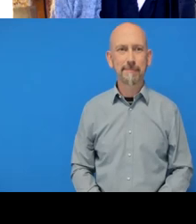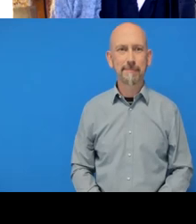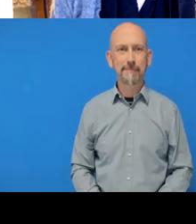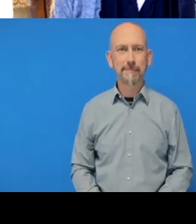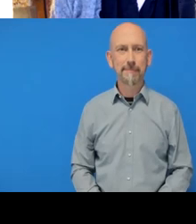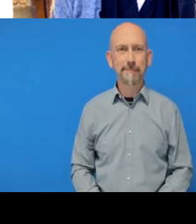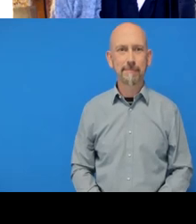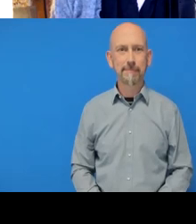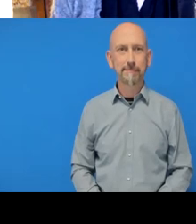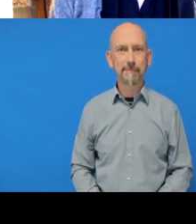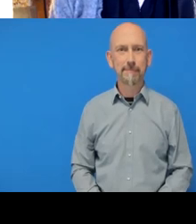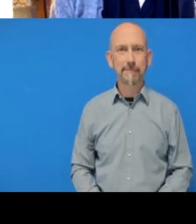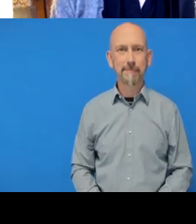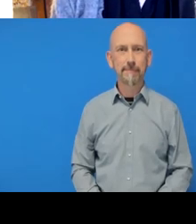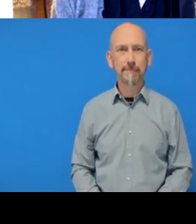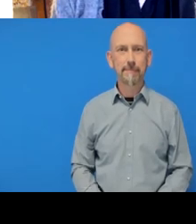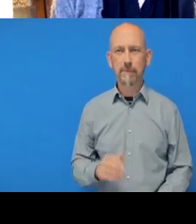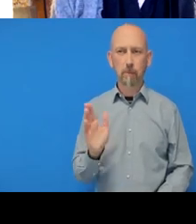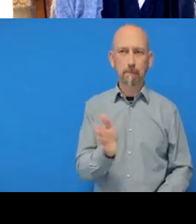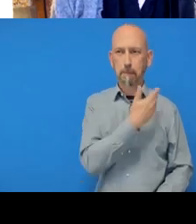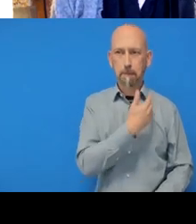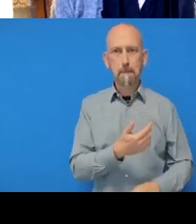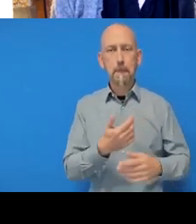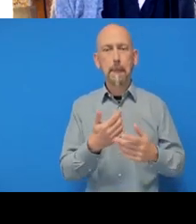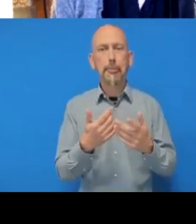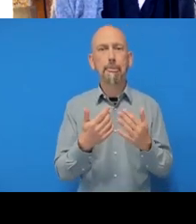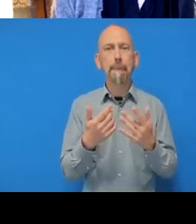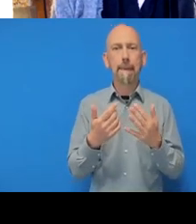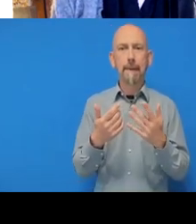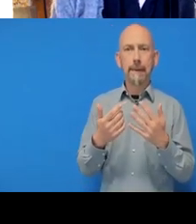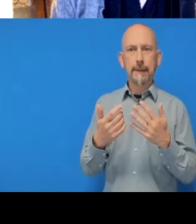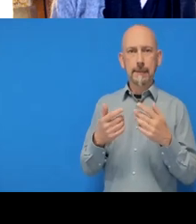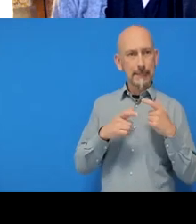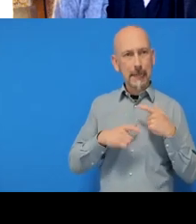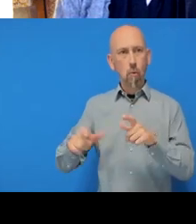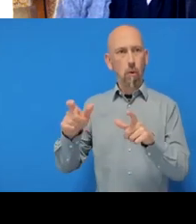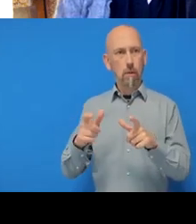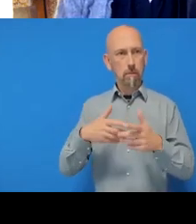Okay, let me get that out of the way in case you want to read the instructions.